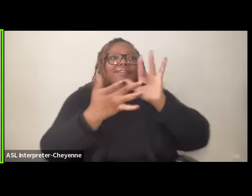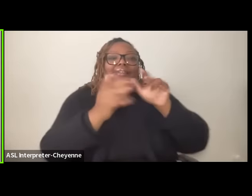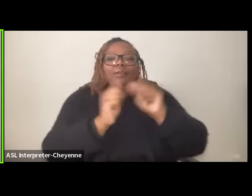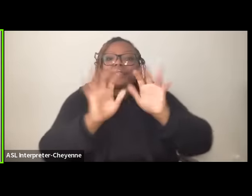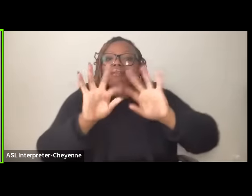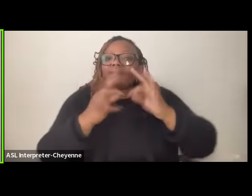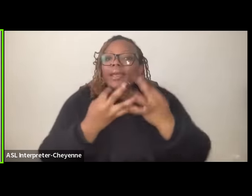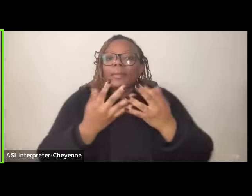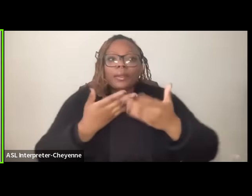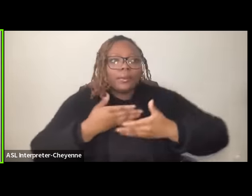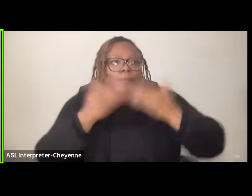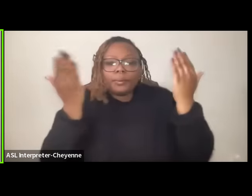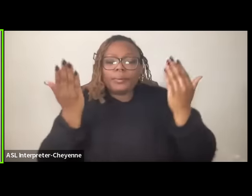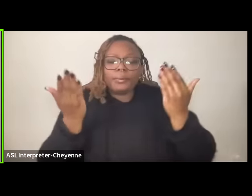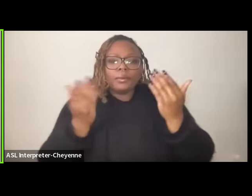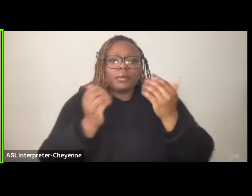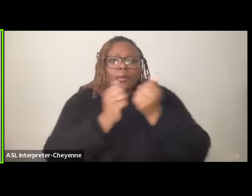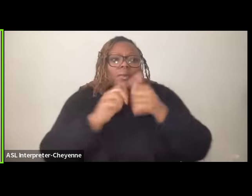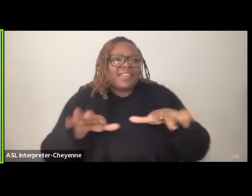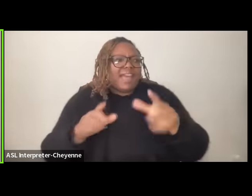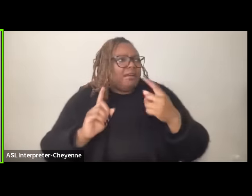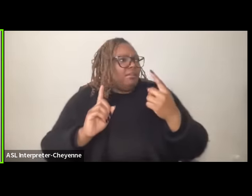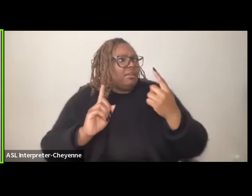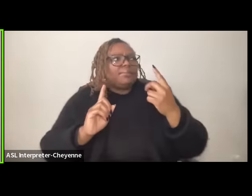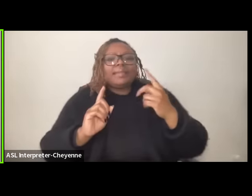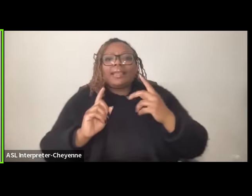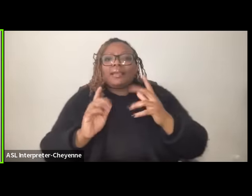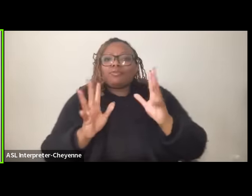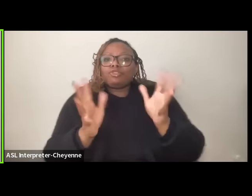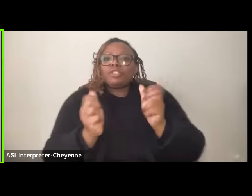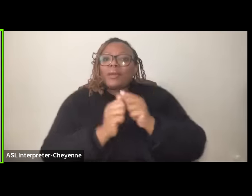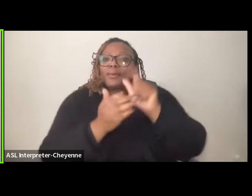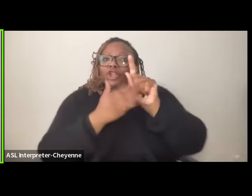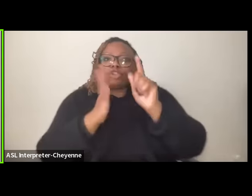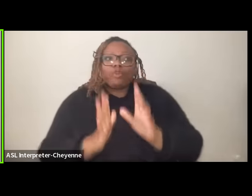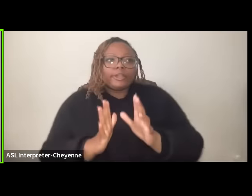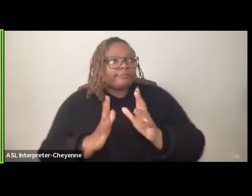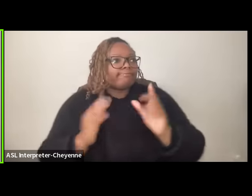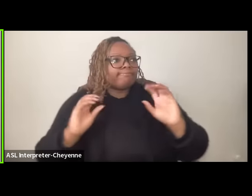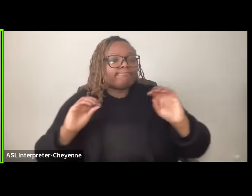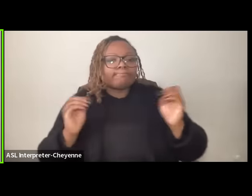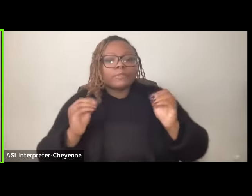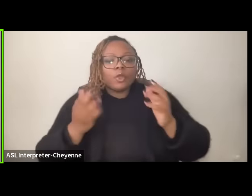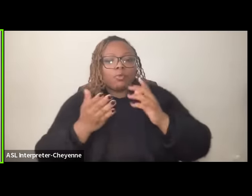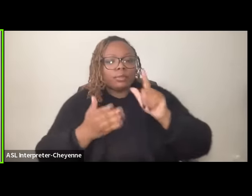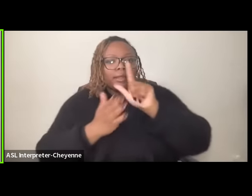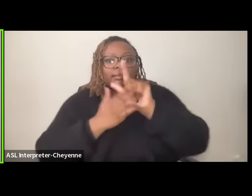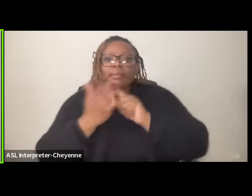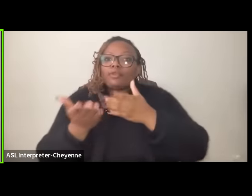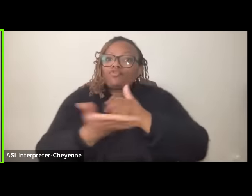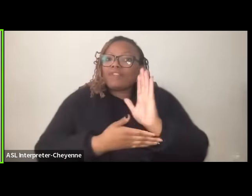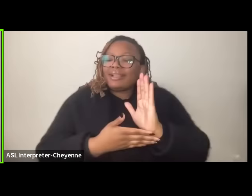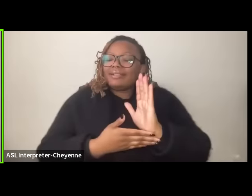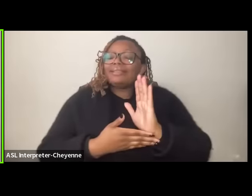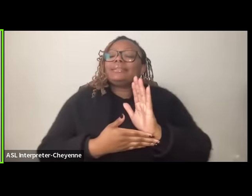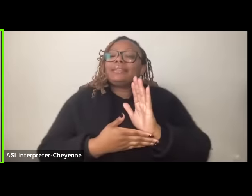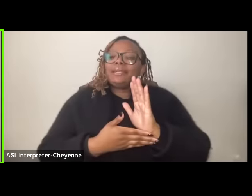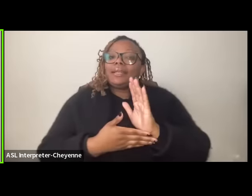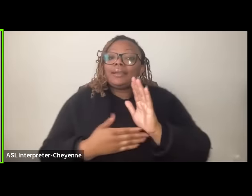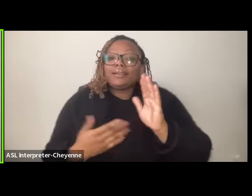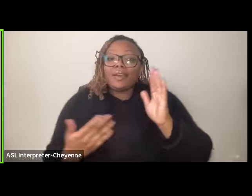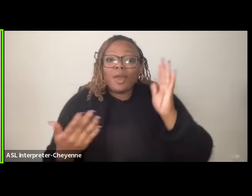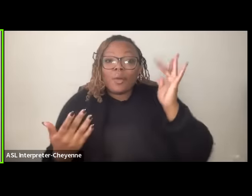um without being able to speak to a lawyer and uh this is all because Israeli prisons exist